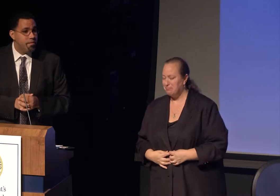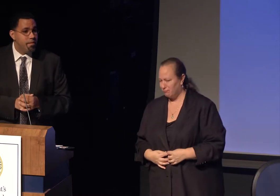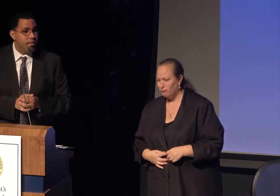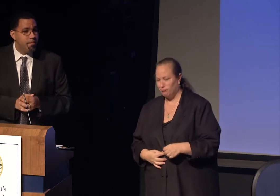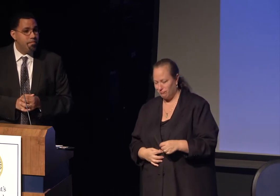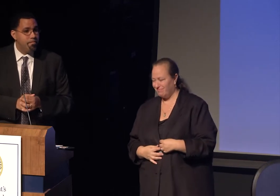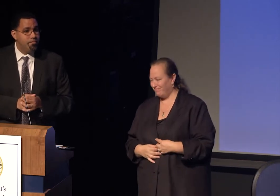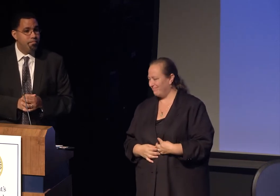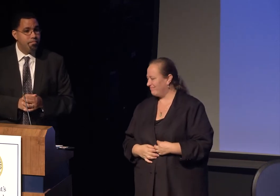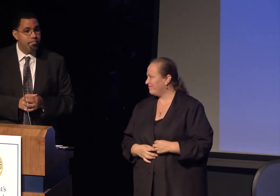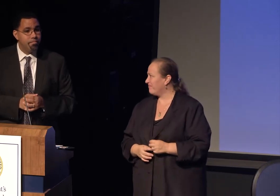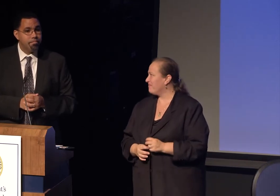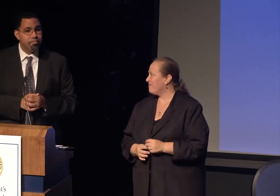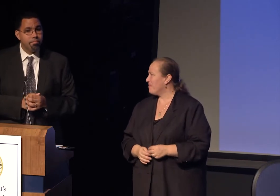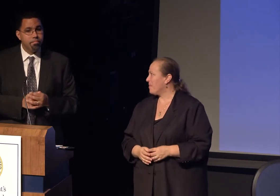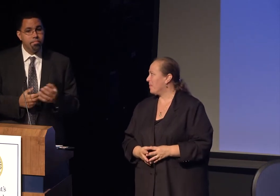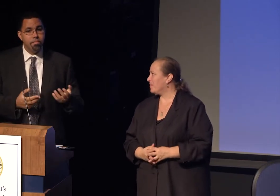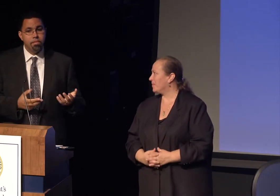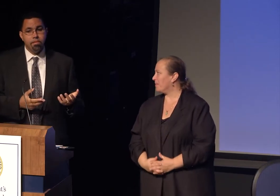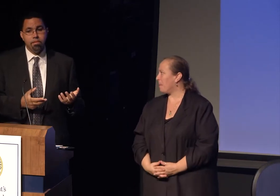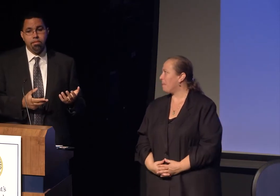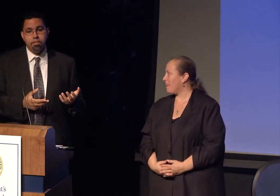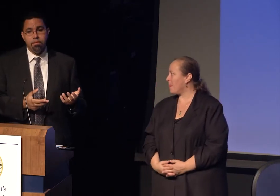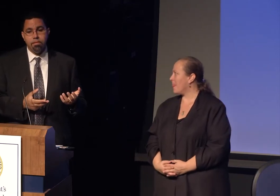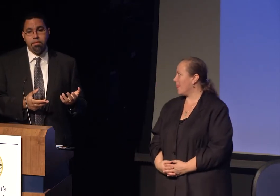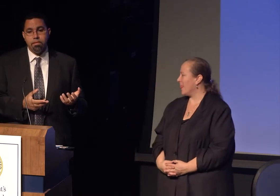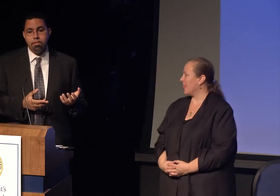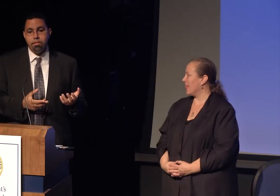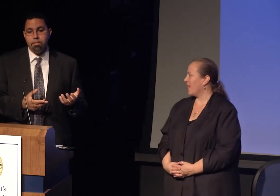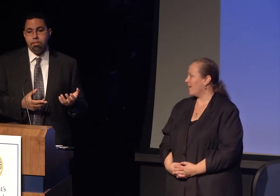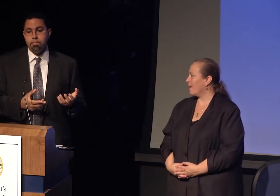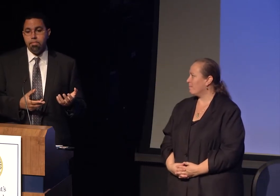that's right.